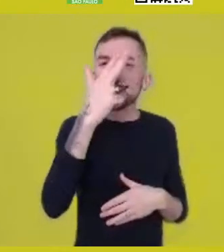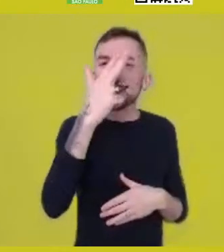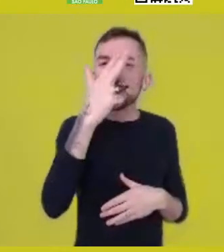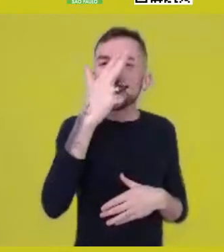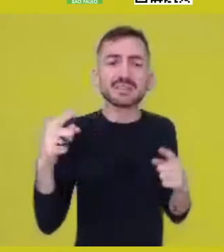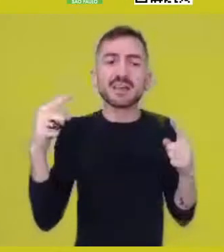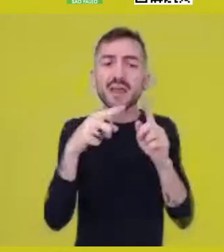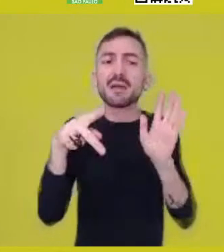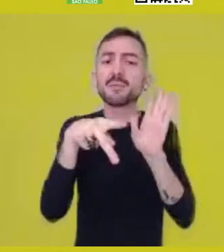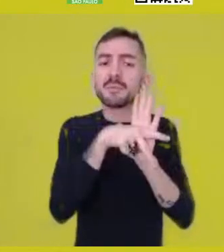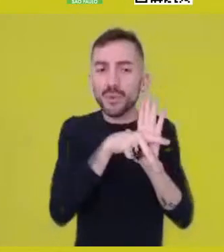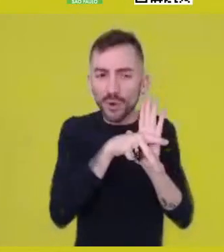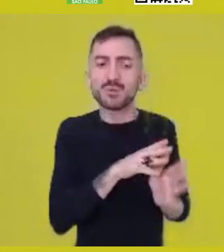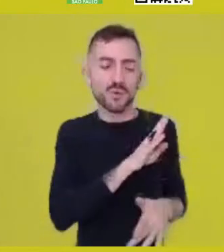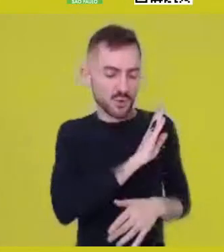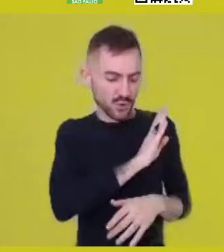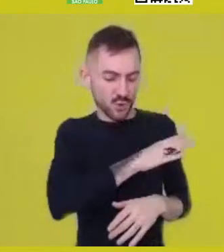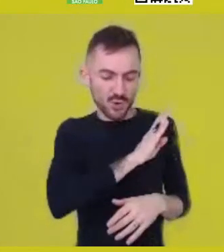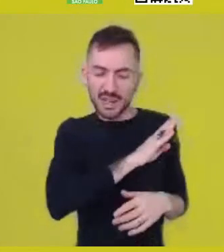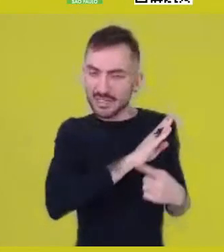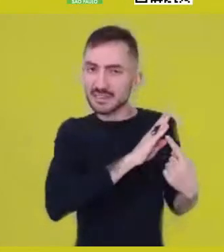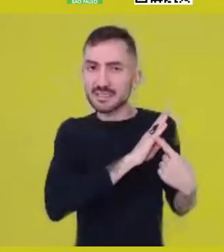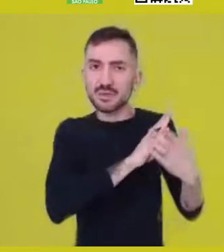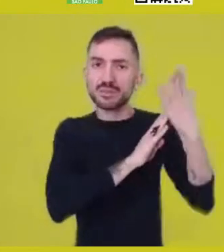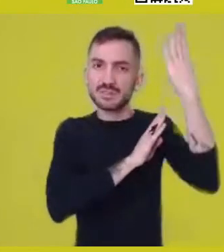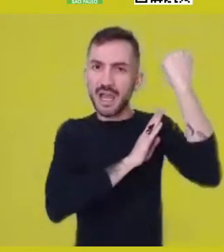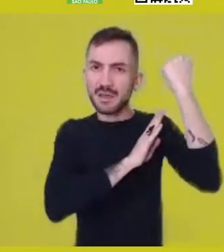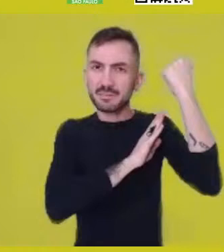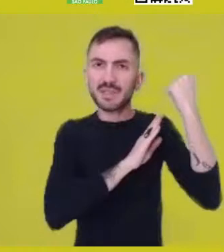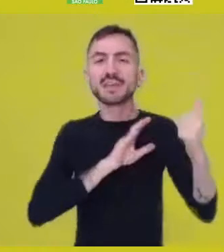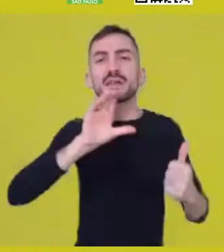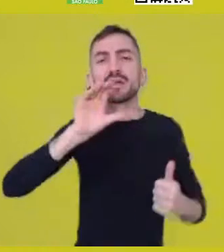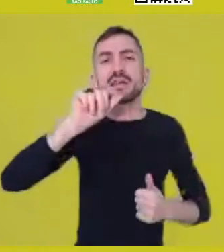a cardiography of knowledge. What is that?